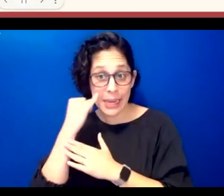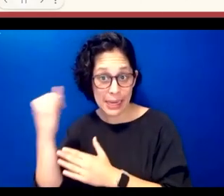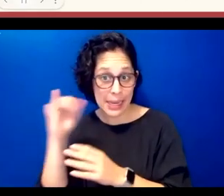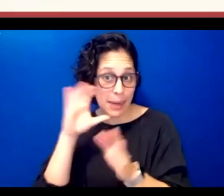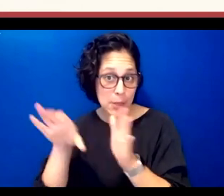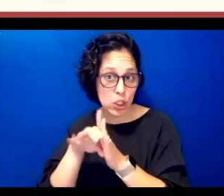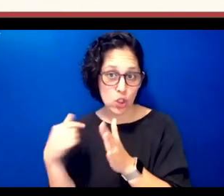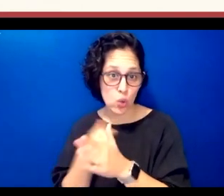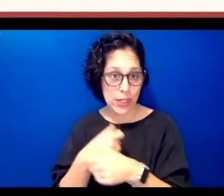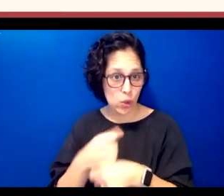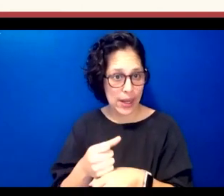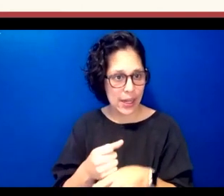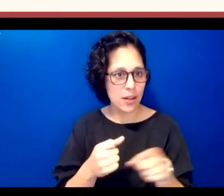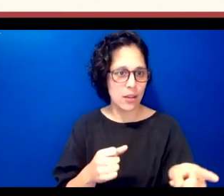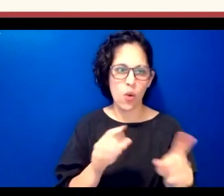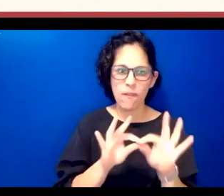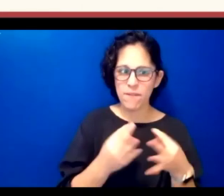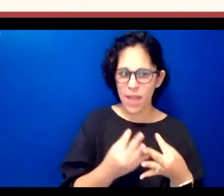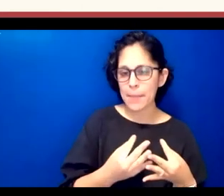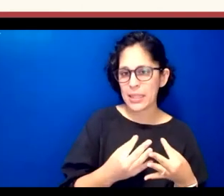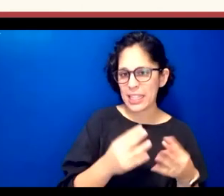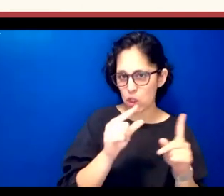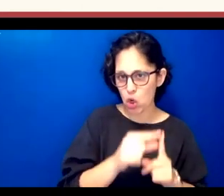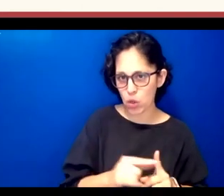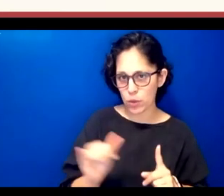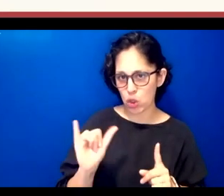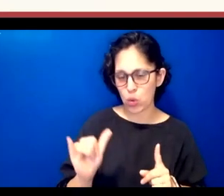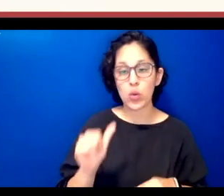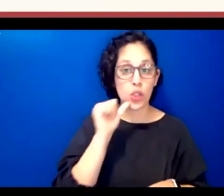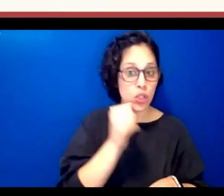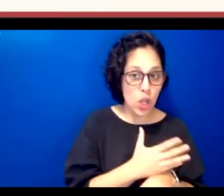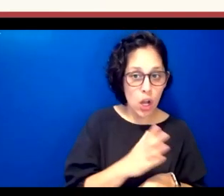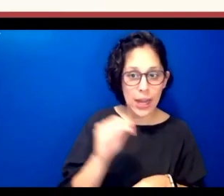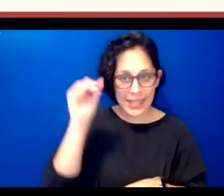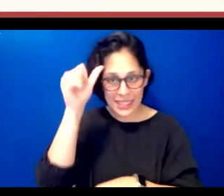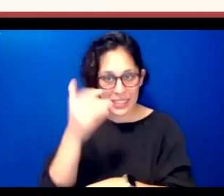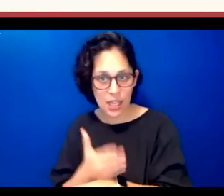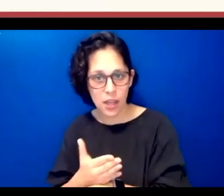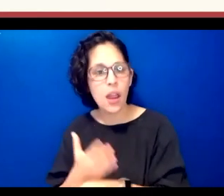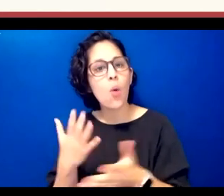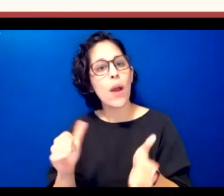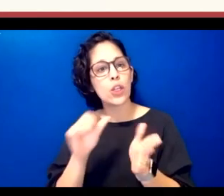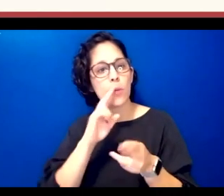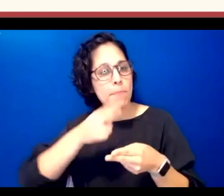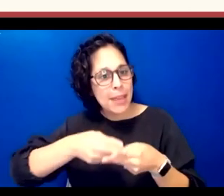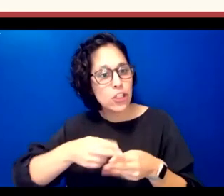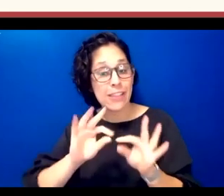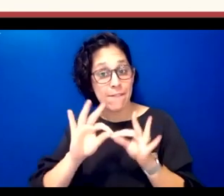we have daughter and son and i wanted to point out here that um the family being shown in